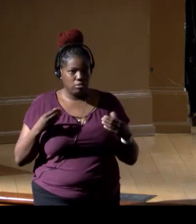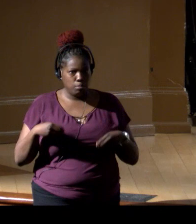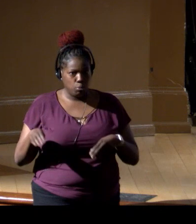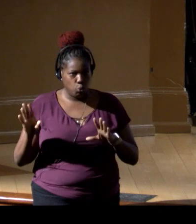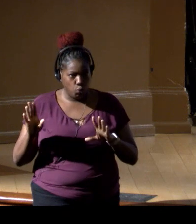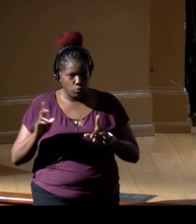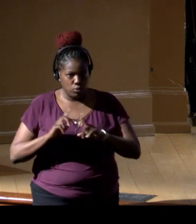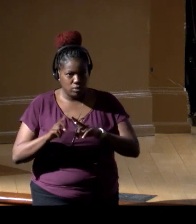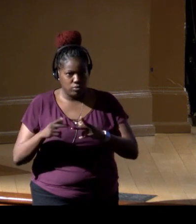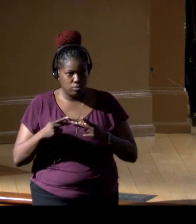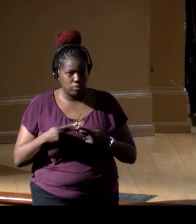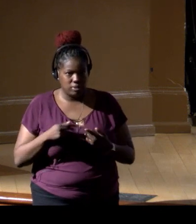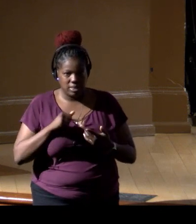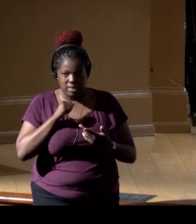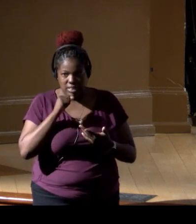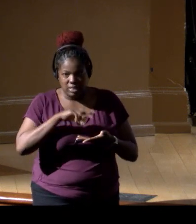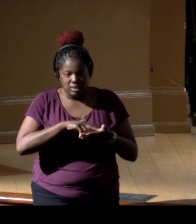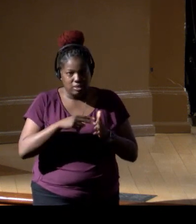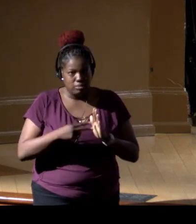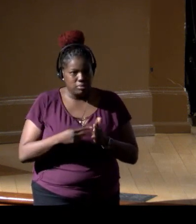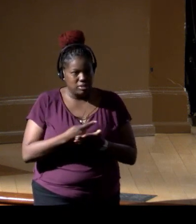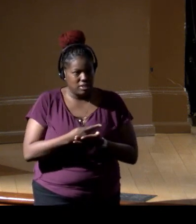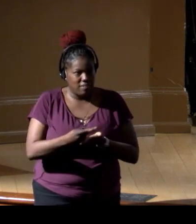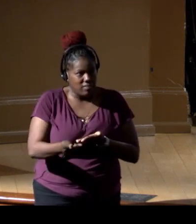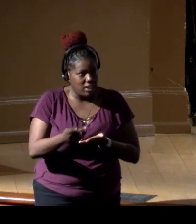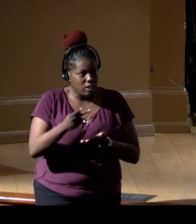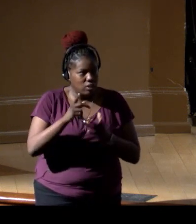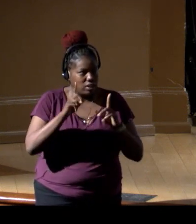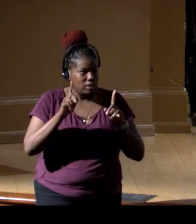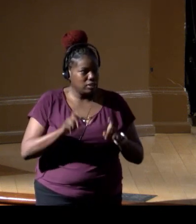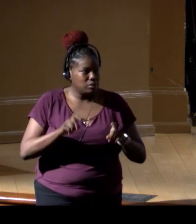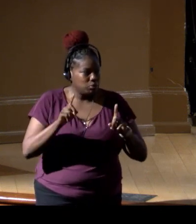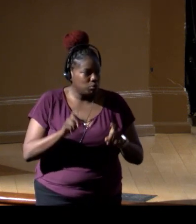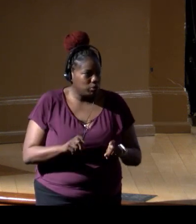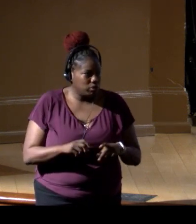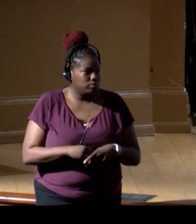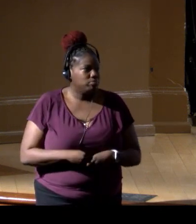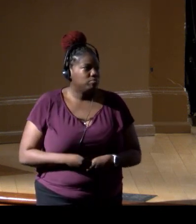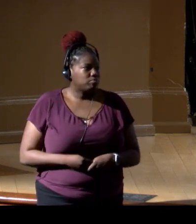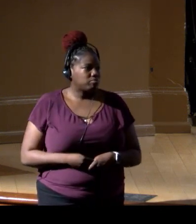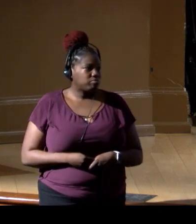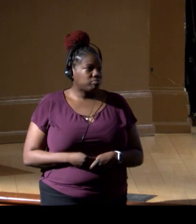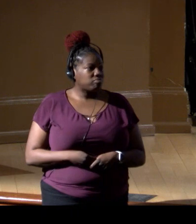That doesn't result in a failed experiment. So I think also is we have to consider